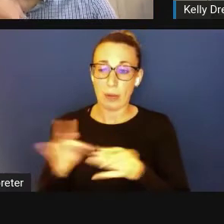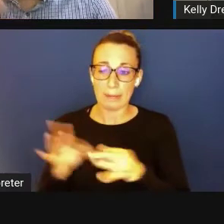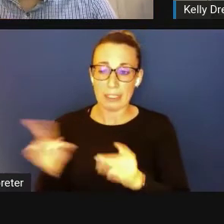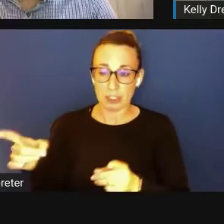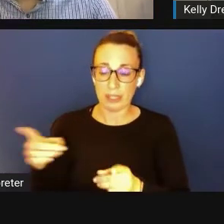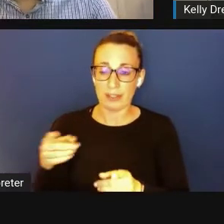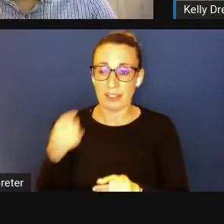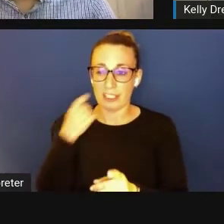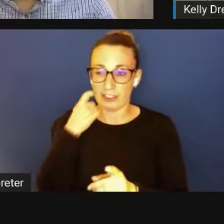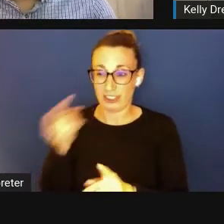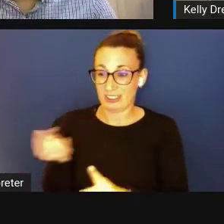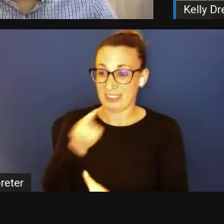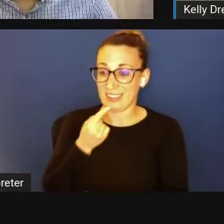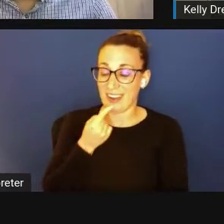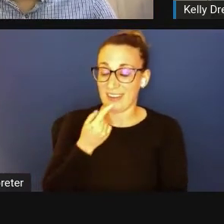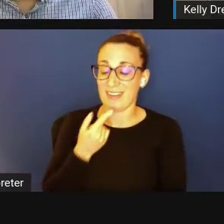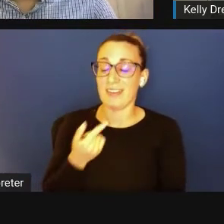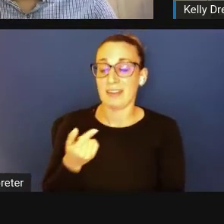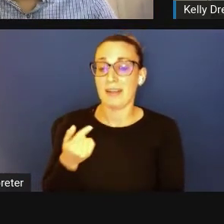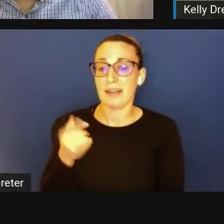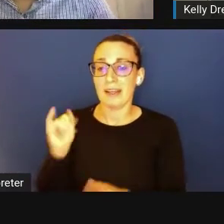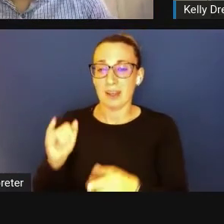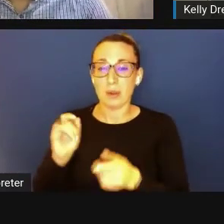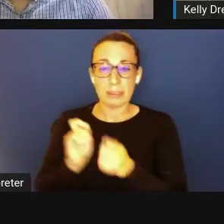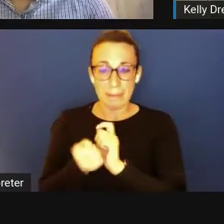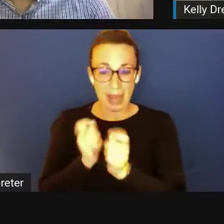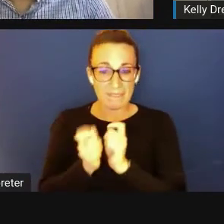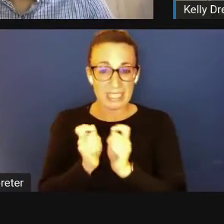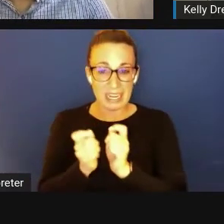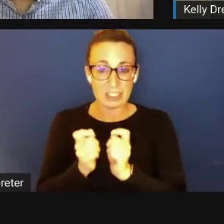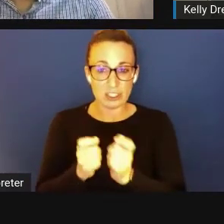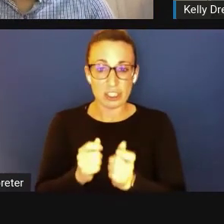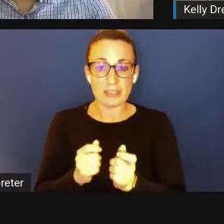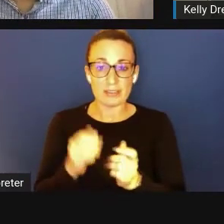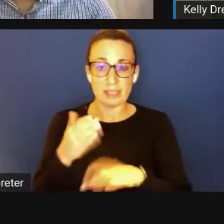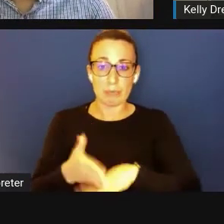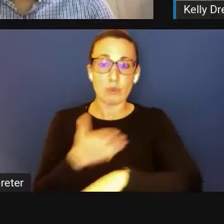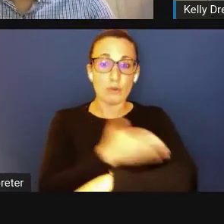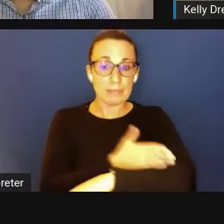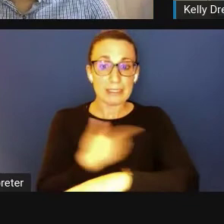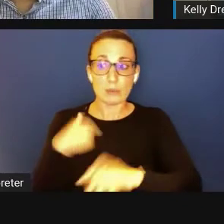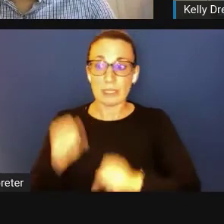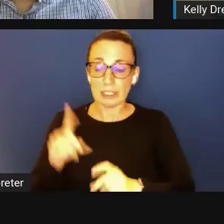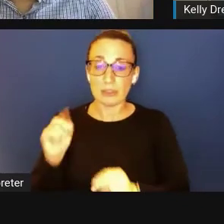some of the modifications or improvements we could do to the diversity supplement.